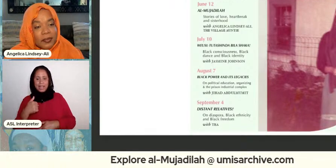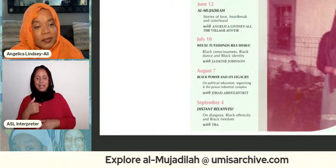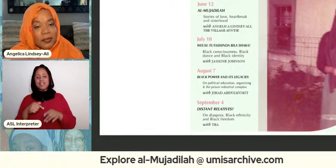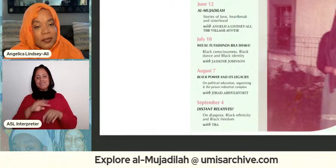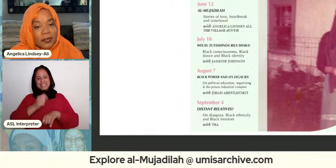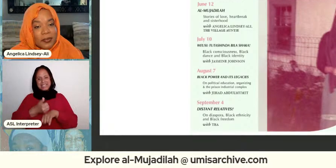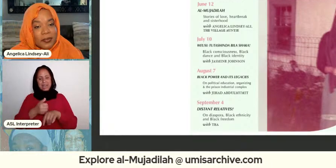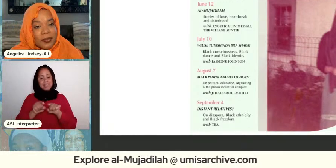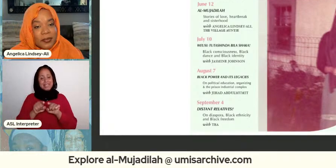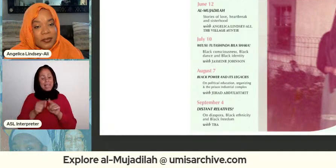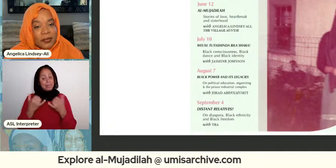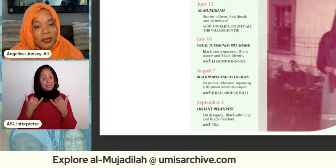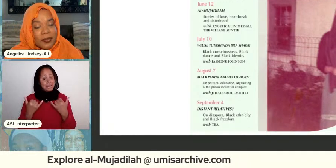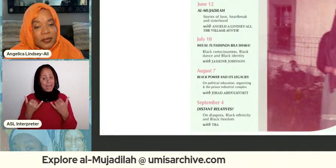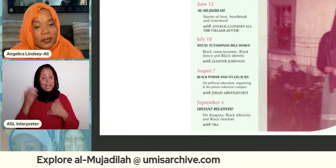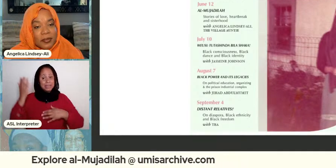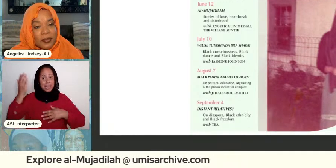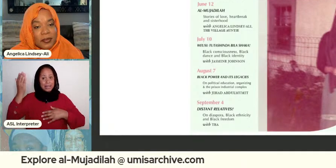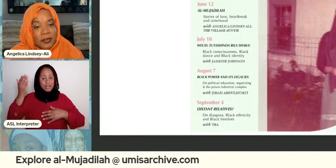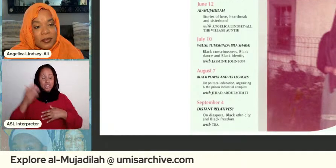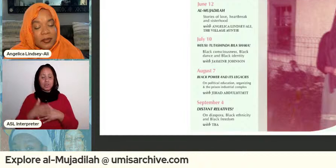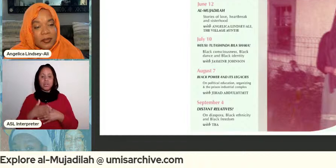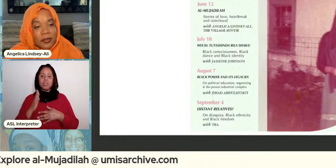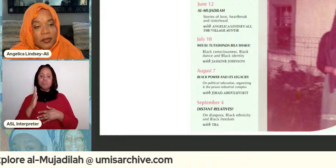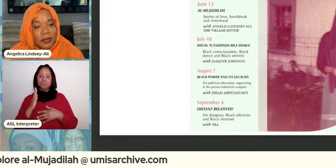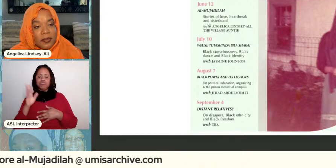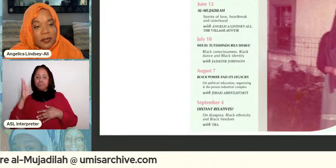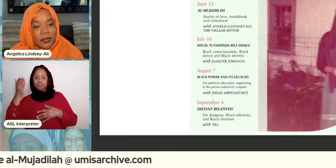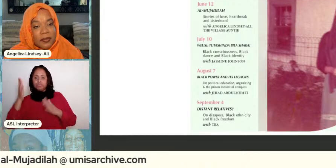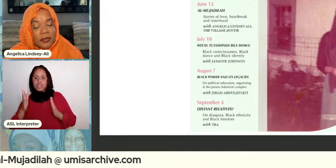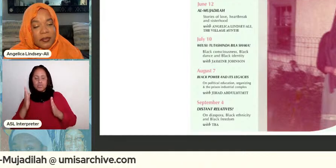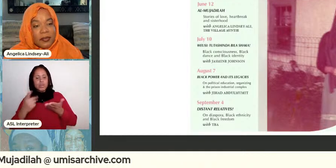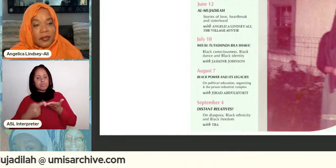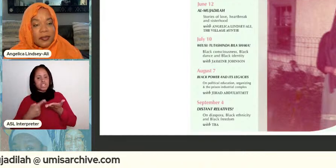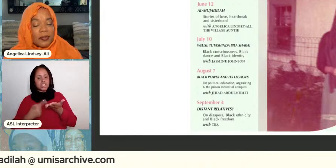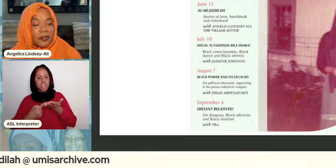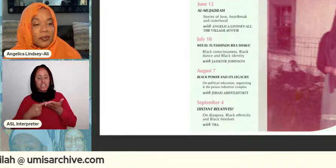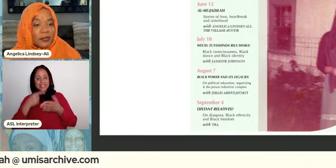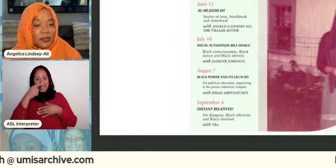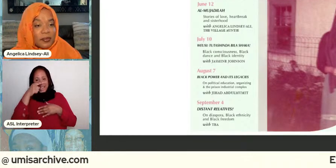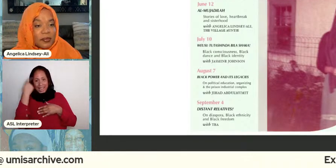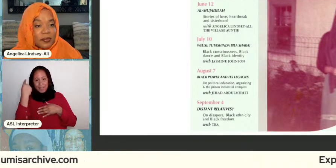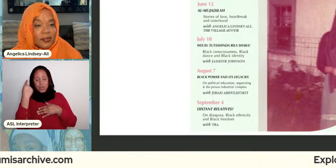be thinking about black identity afrocentricity and even some black girl hood is going to show up